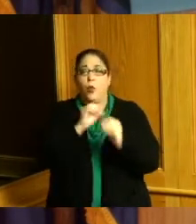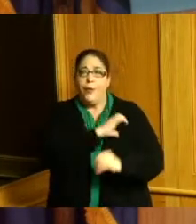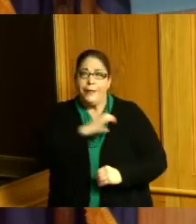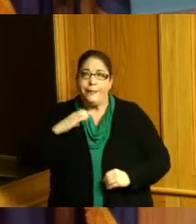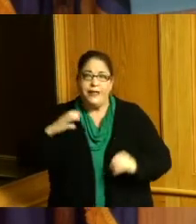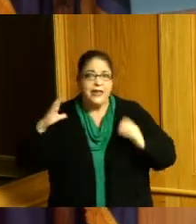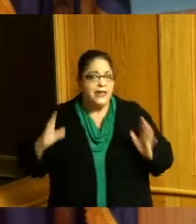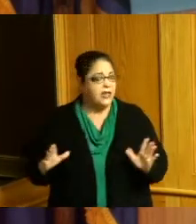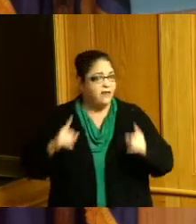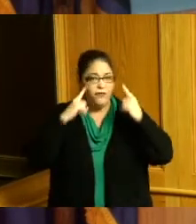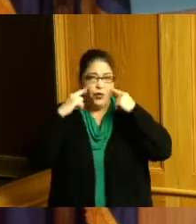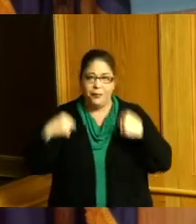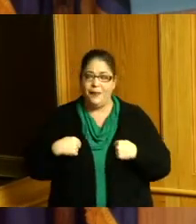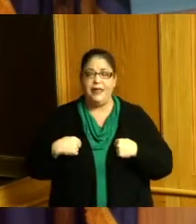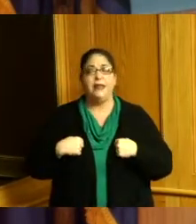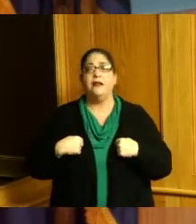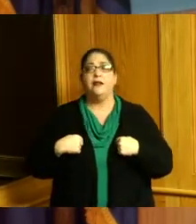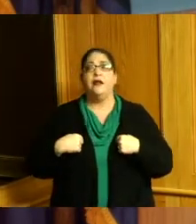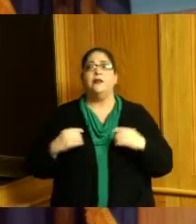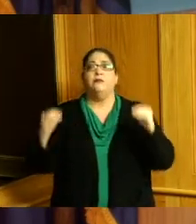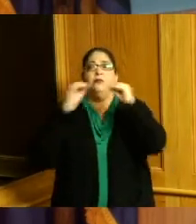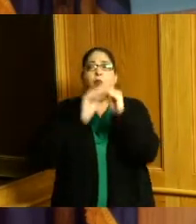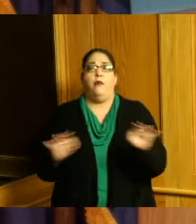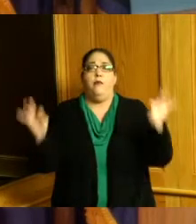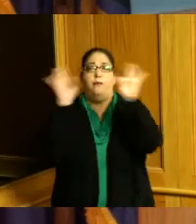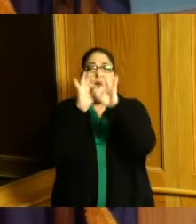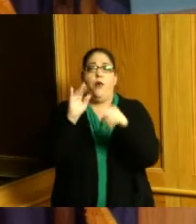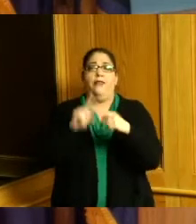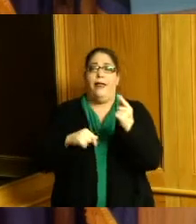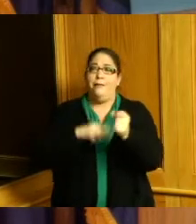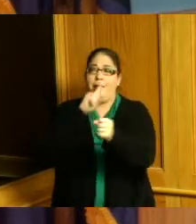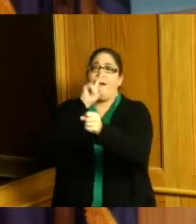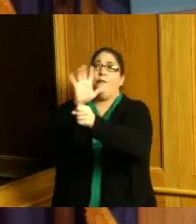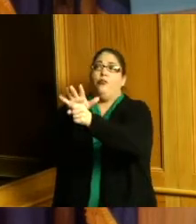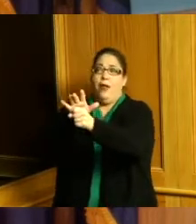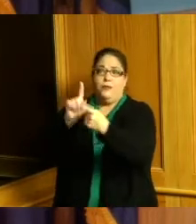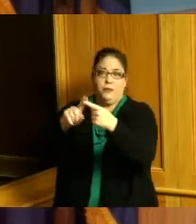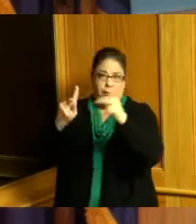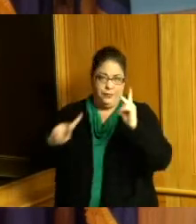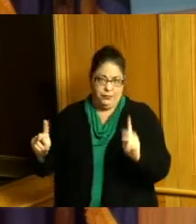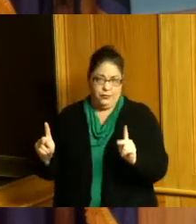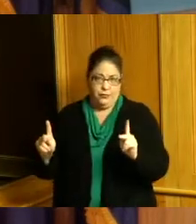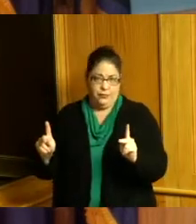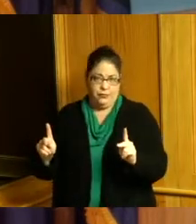for me is bigger than what I told the people we would do the government is has been designed for